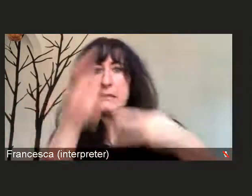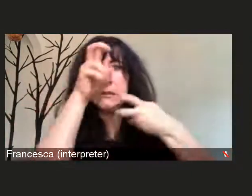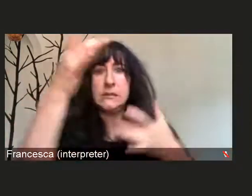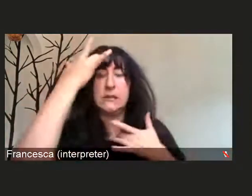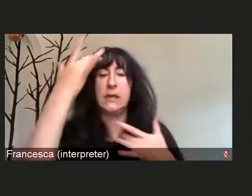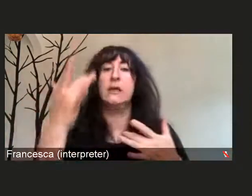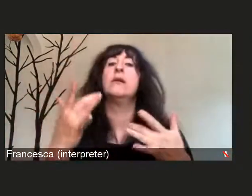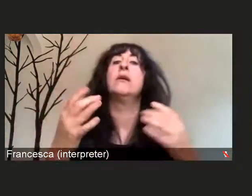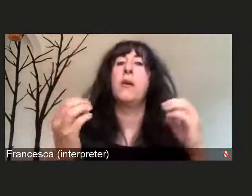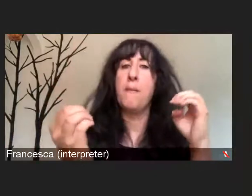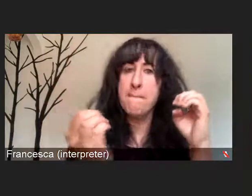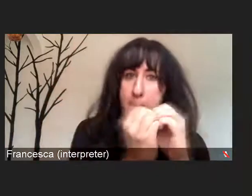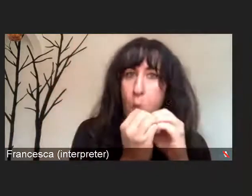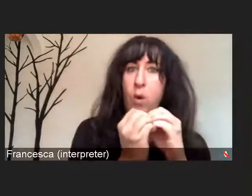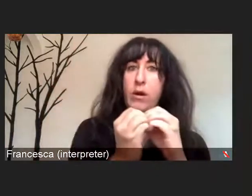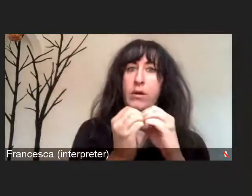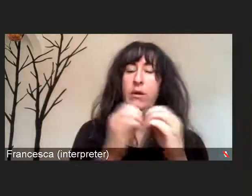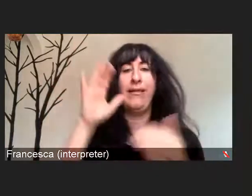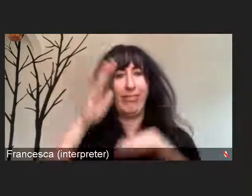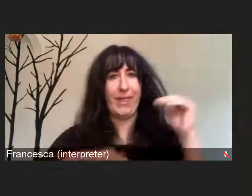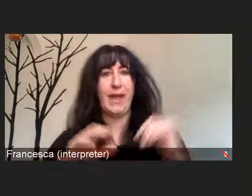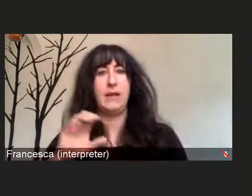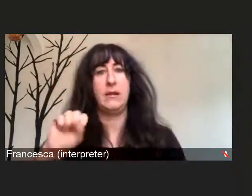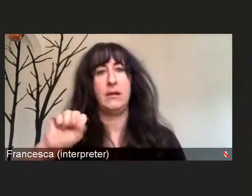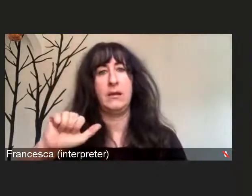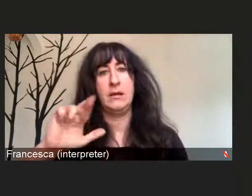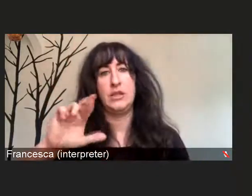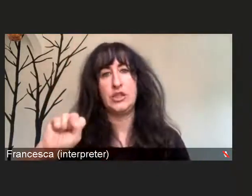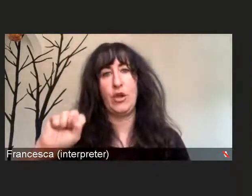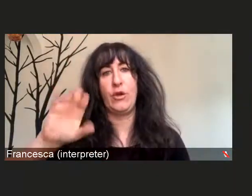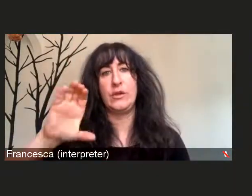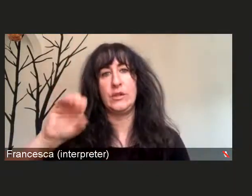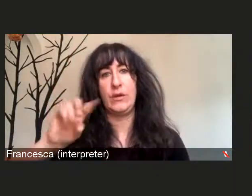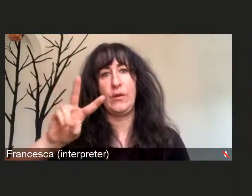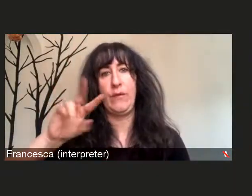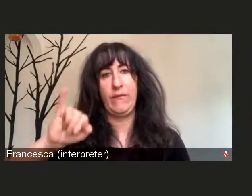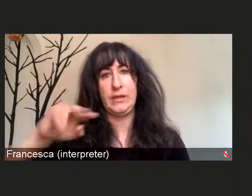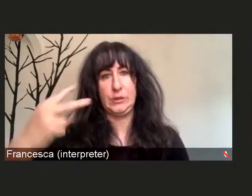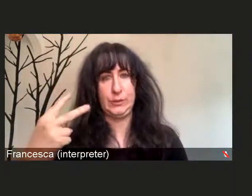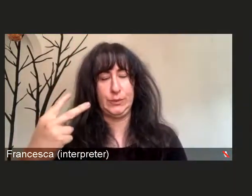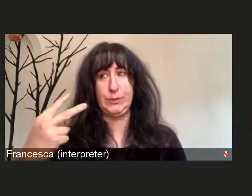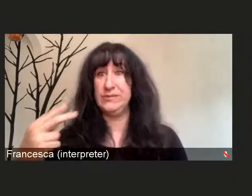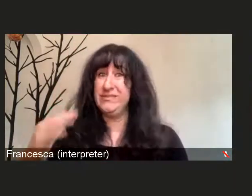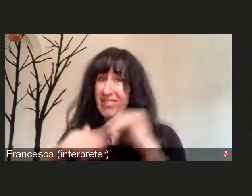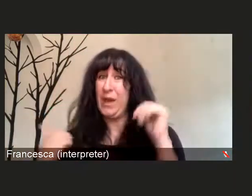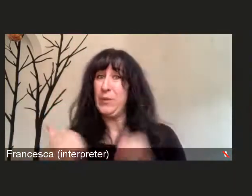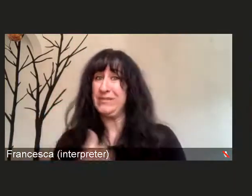that we have seen. It has also been shown to make people sicker than the prior strains.